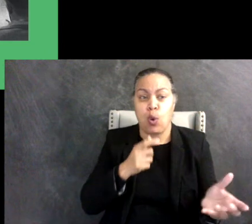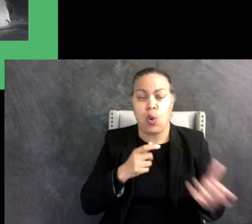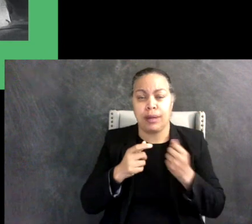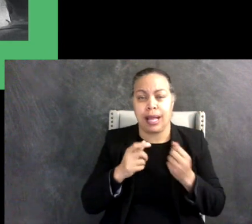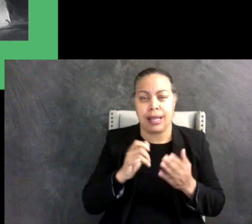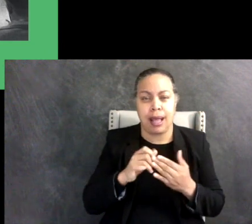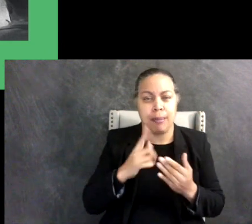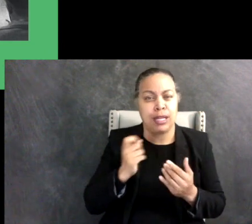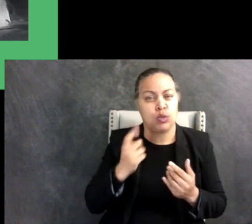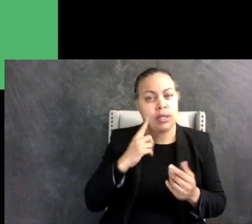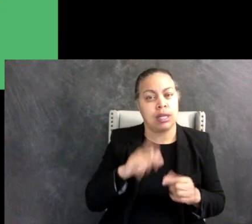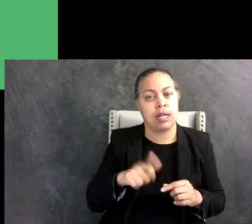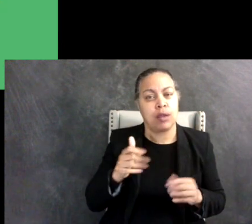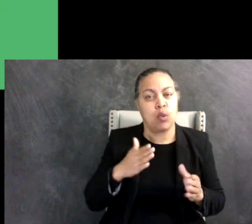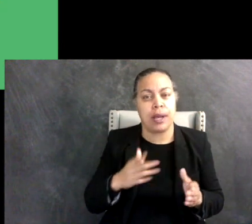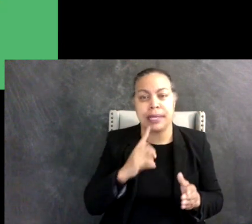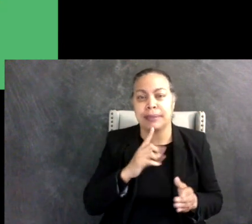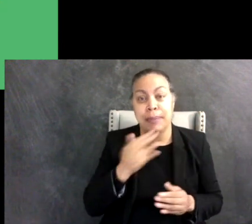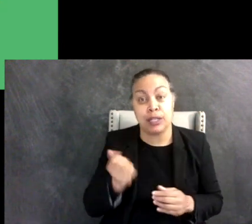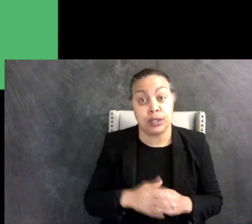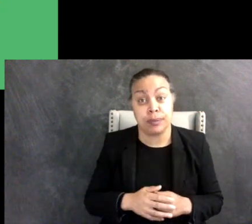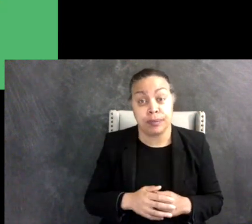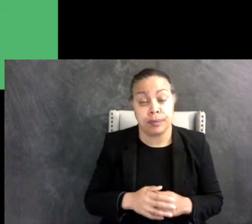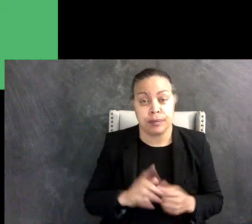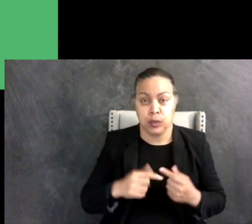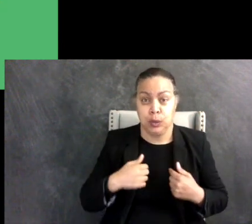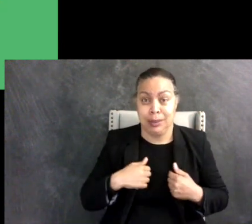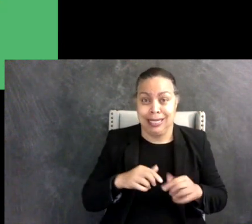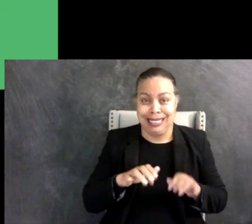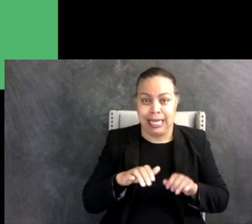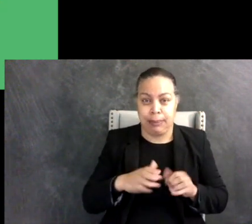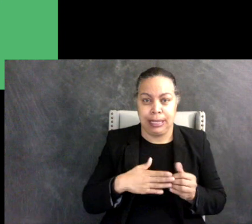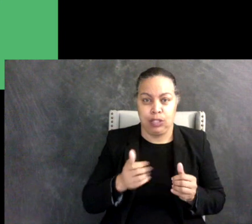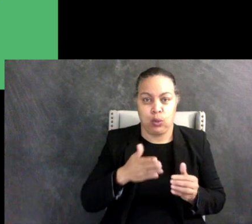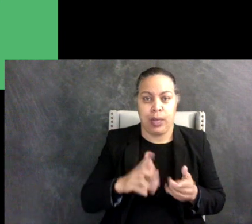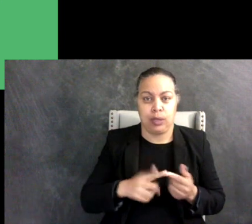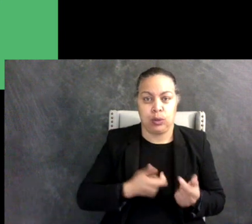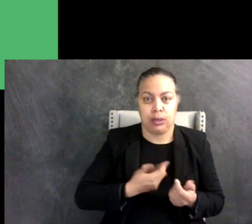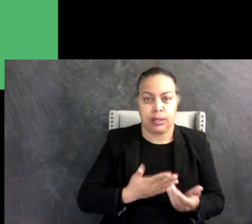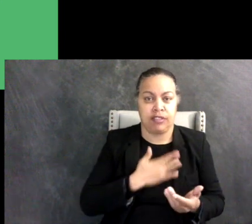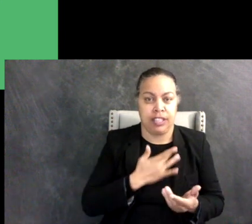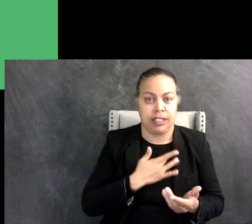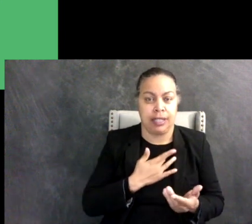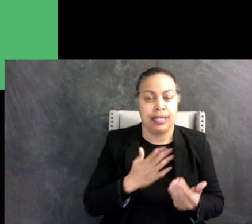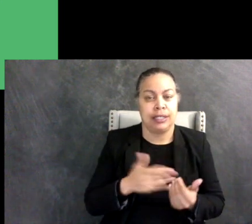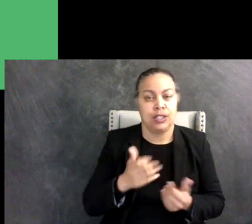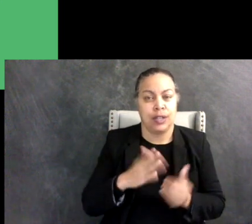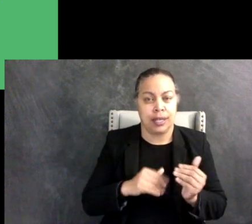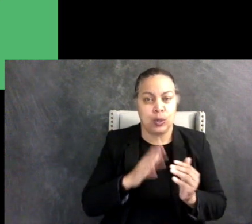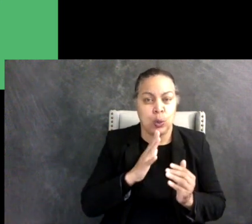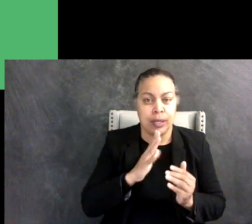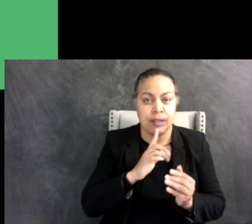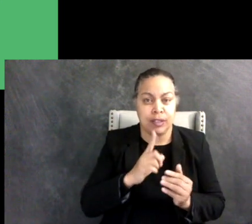way is better. In my eyes typing is easier to express my feelings than talking in real life, when